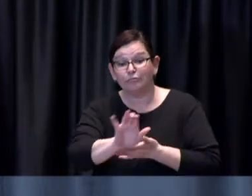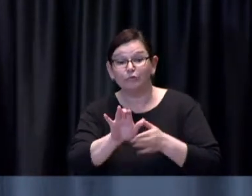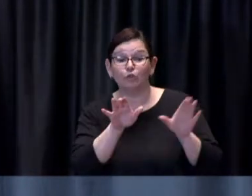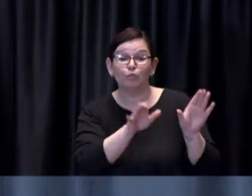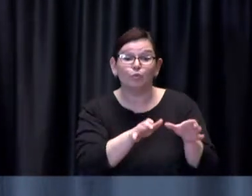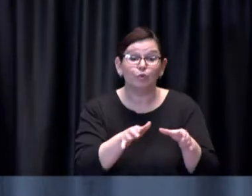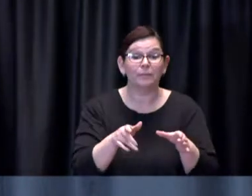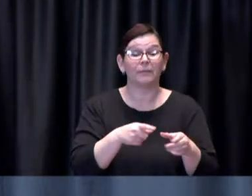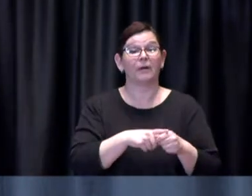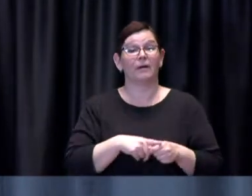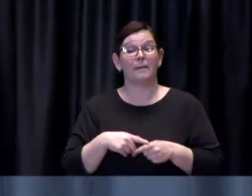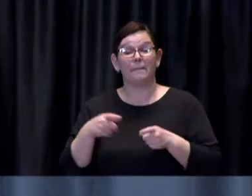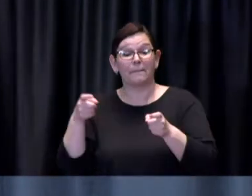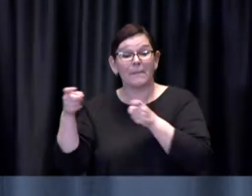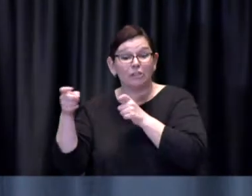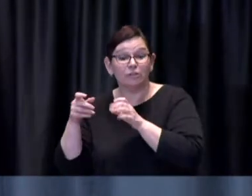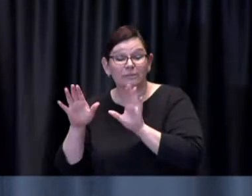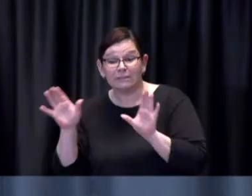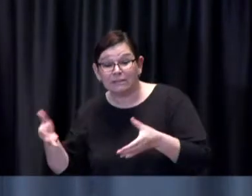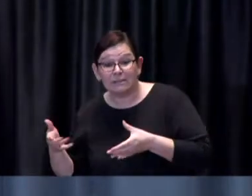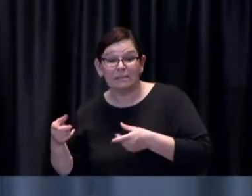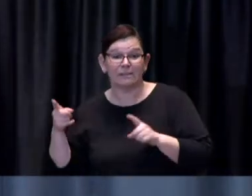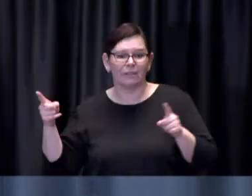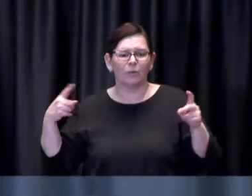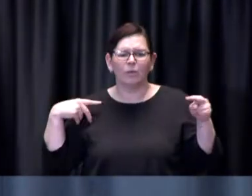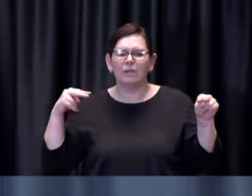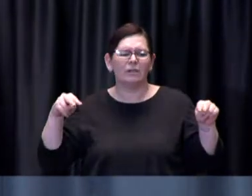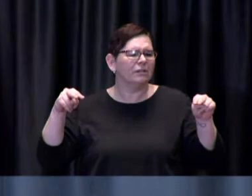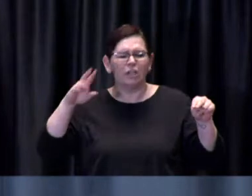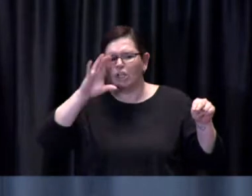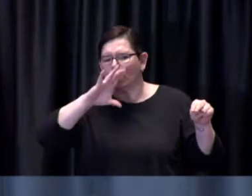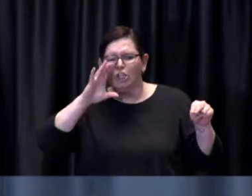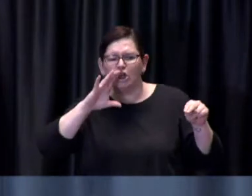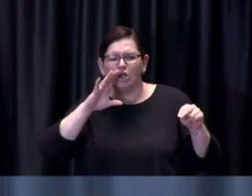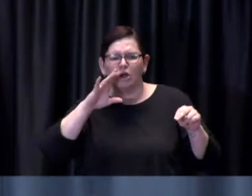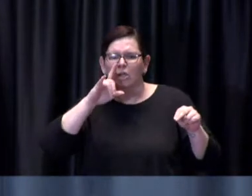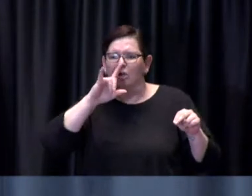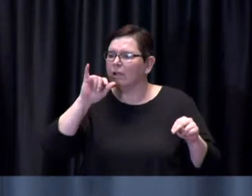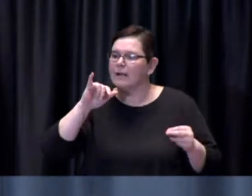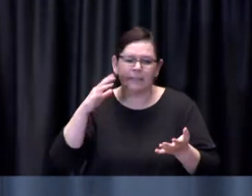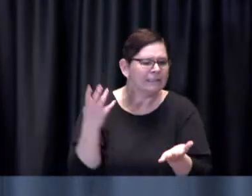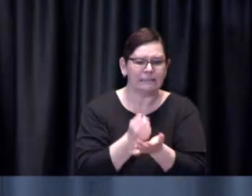is always looking at opportunities as we are right now we are we are looking at a number of different